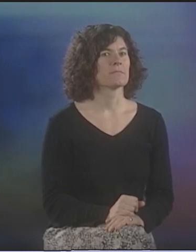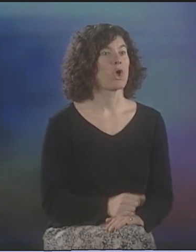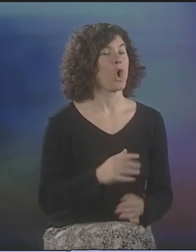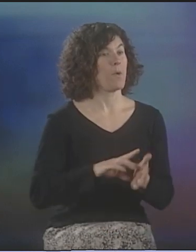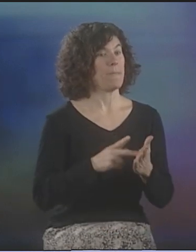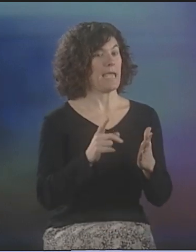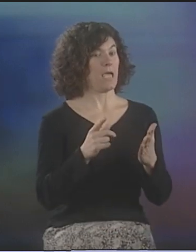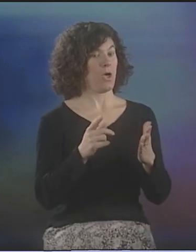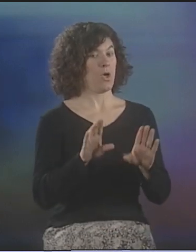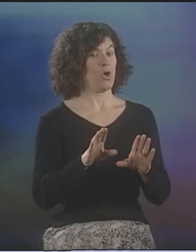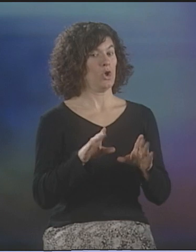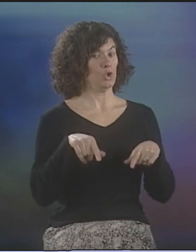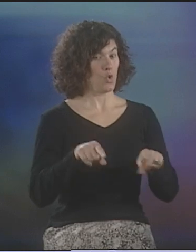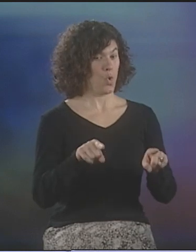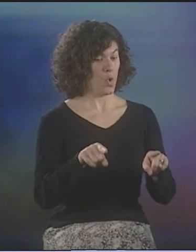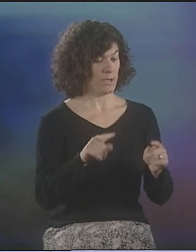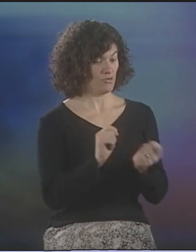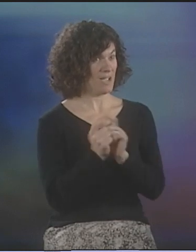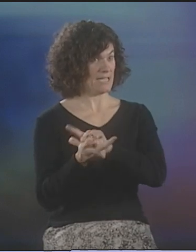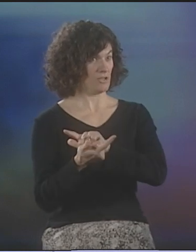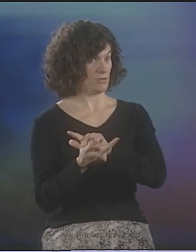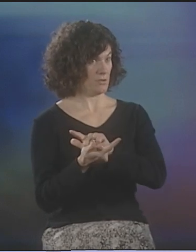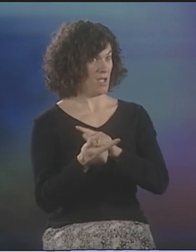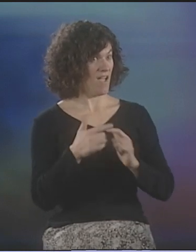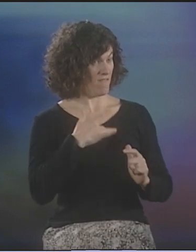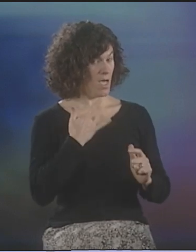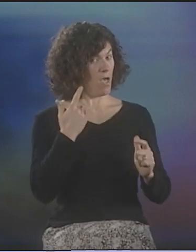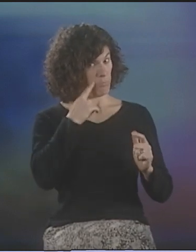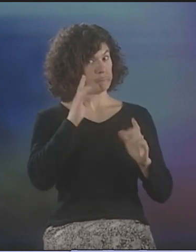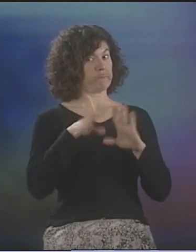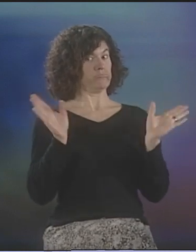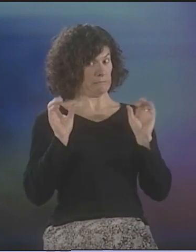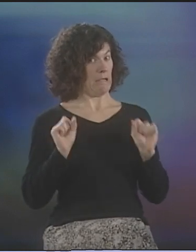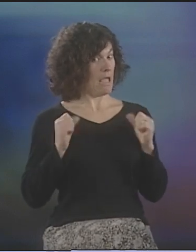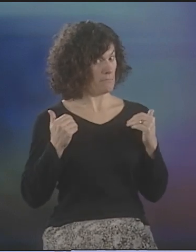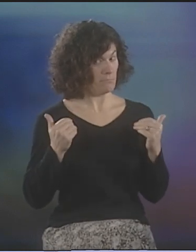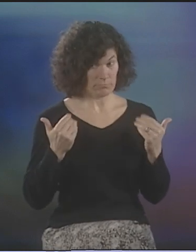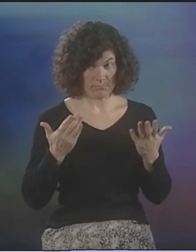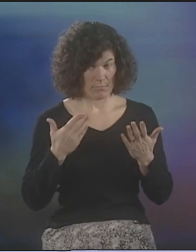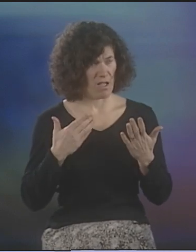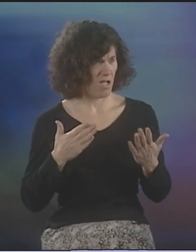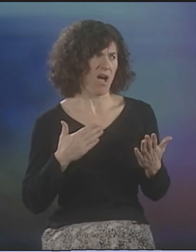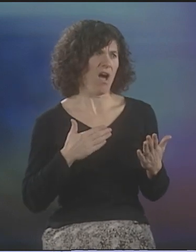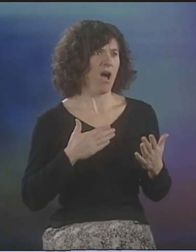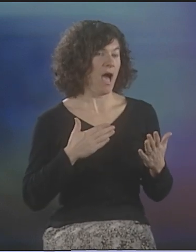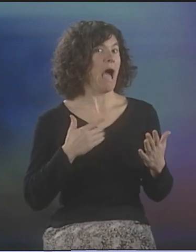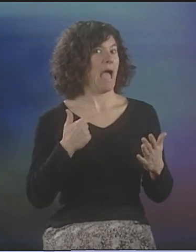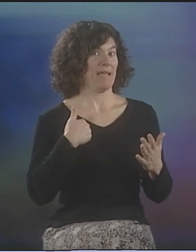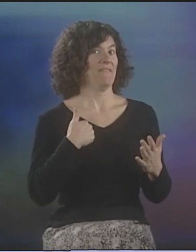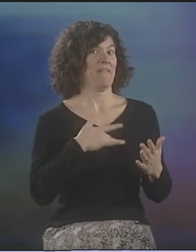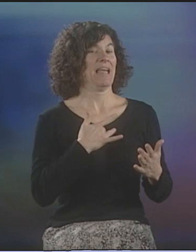DO YOU MEAN DURING THE TRANSLATION PROCESS, DID I FEEL THAT IT WAS CLEAR OR THAT I COULD GO AHEAD WITH WHAT I WAS DOING?